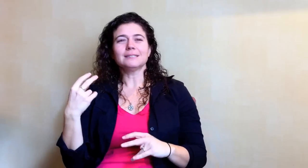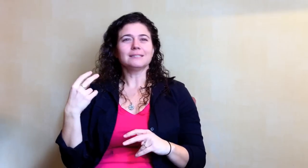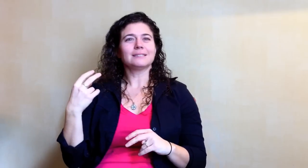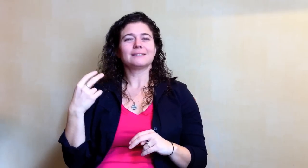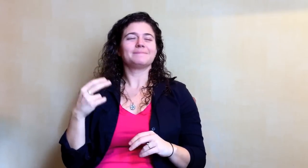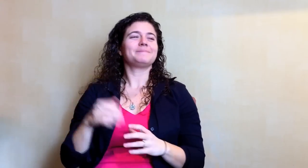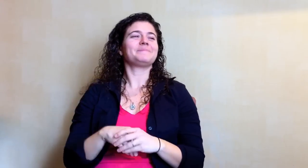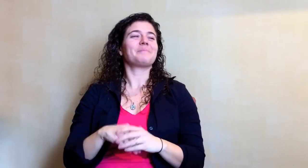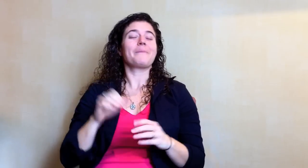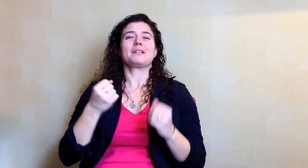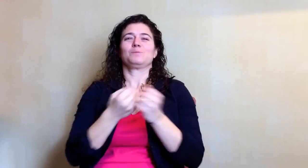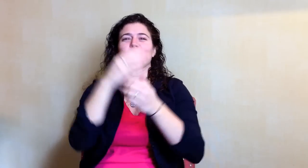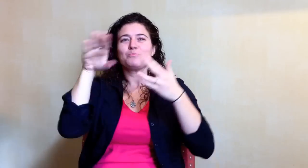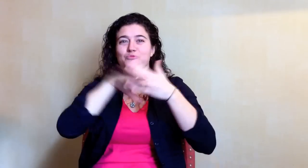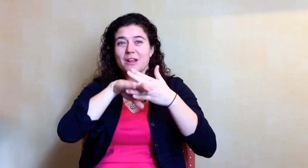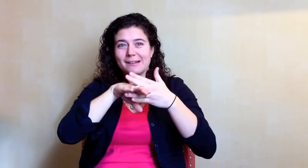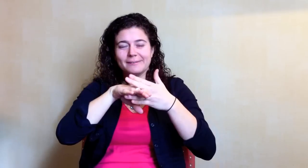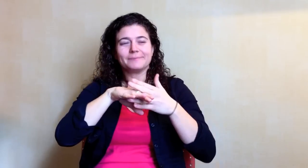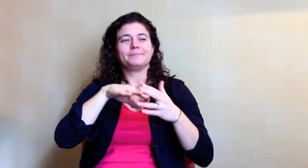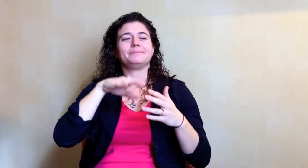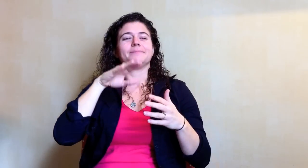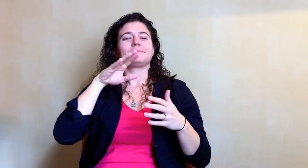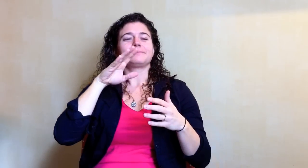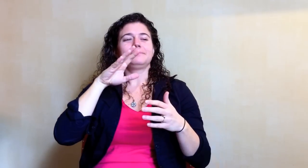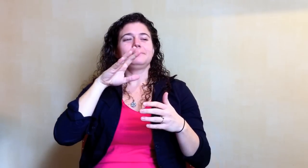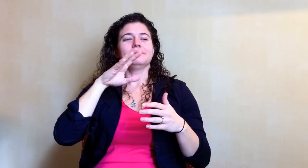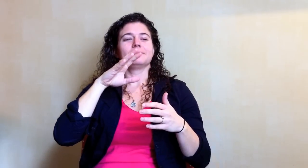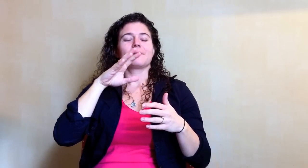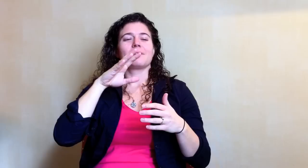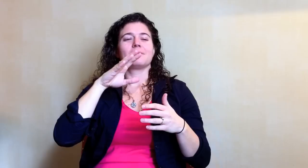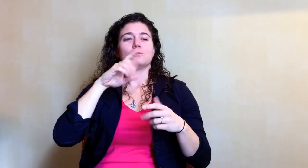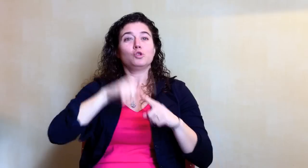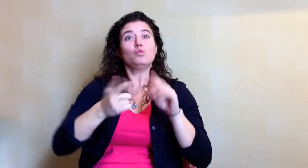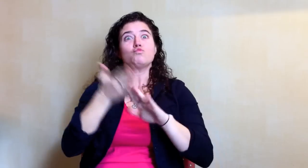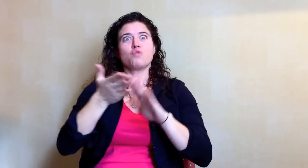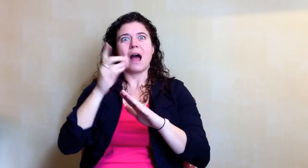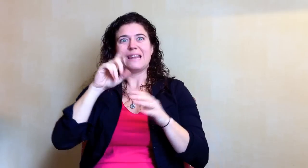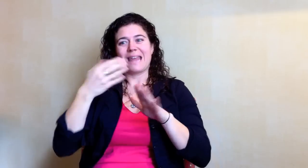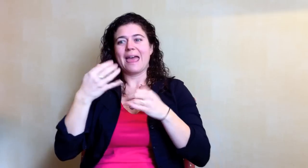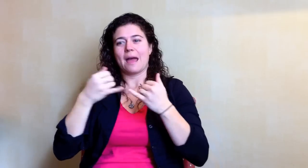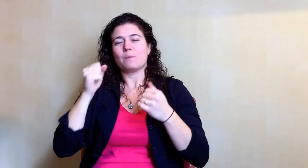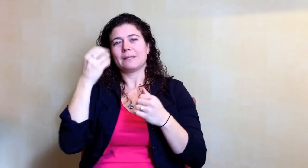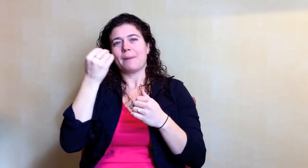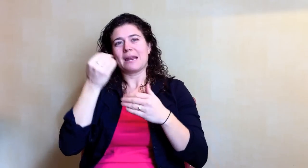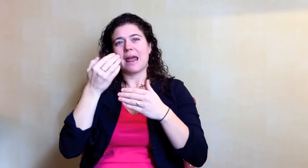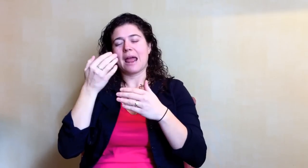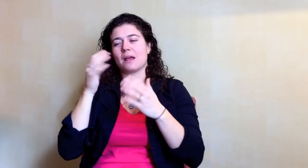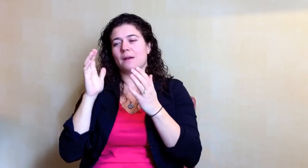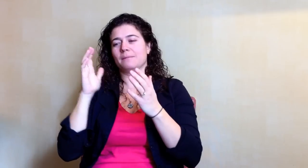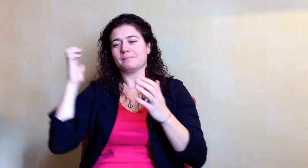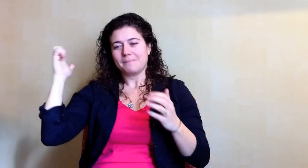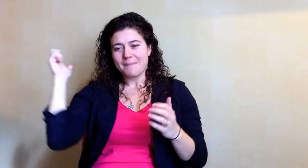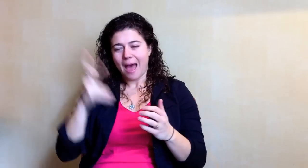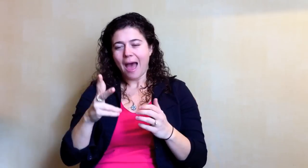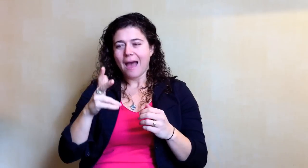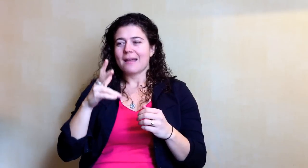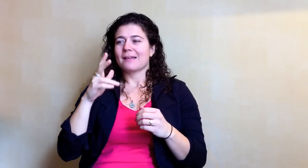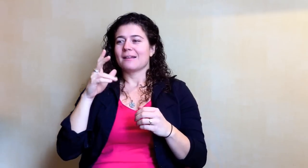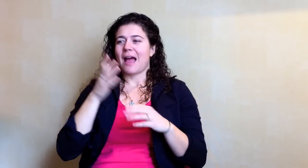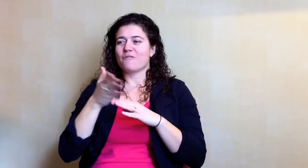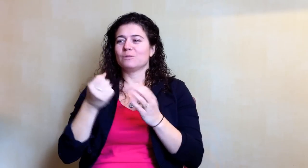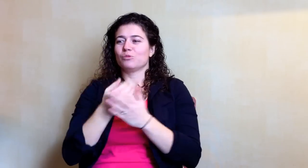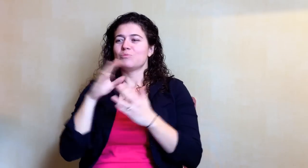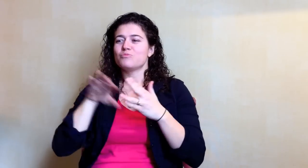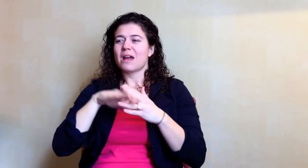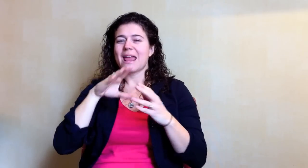They stared at us speechless. During Spring break, to run for a position’s deadline was due on Monday after spring break.